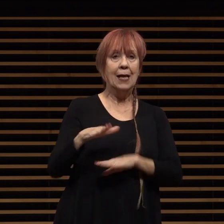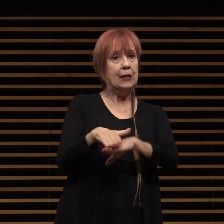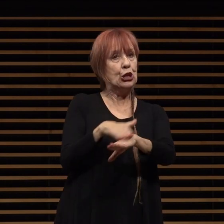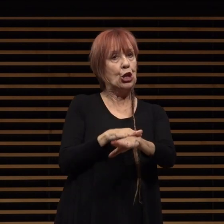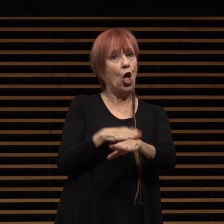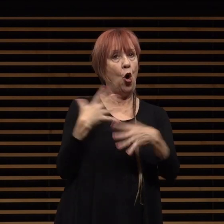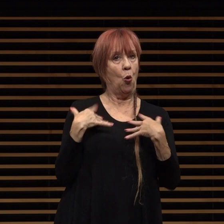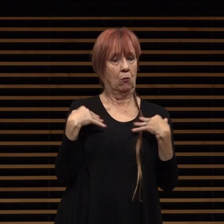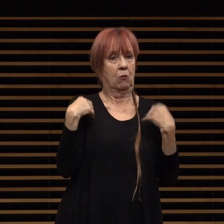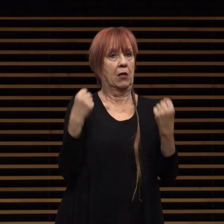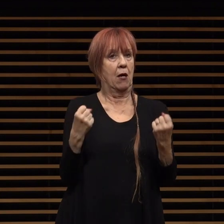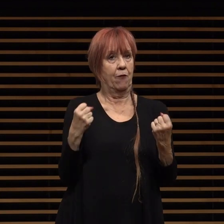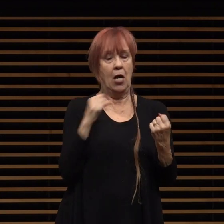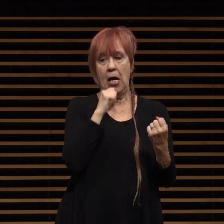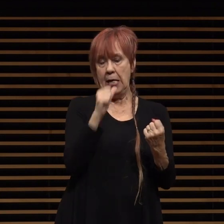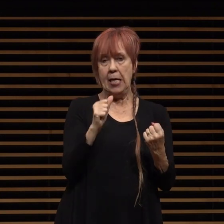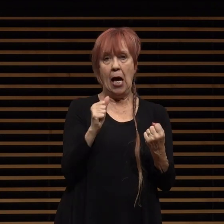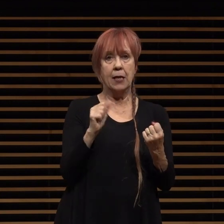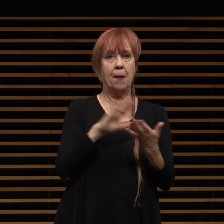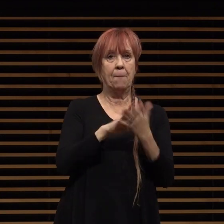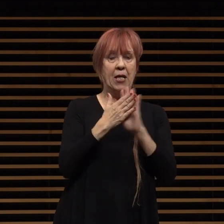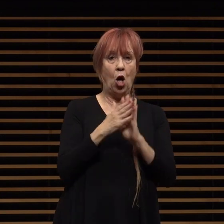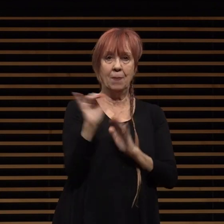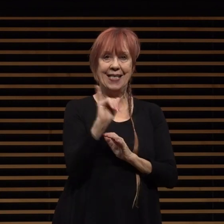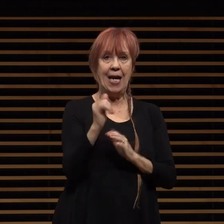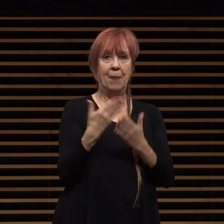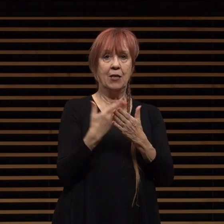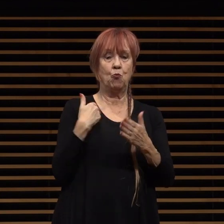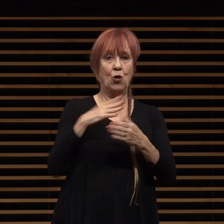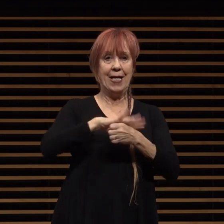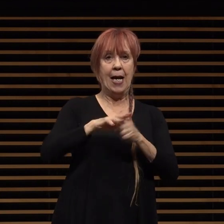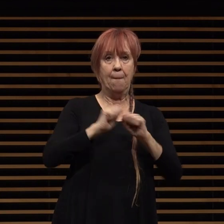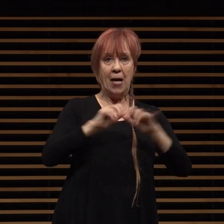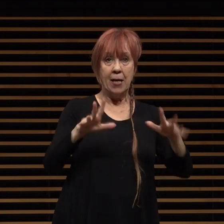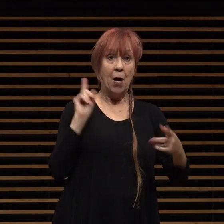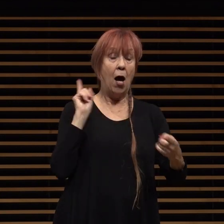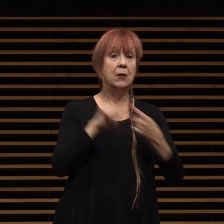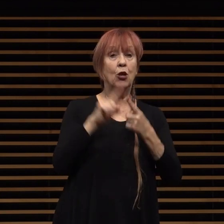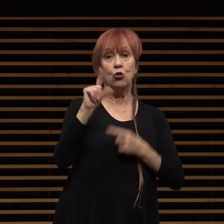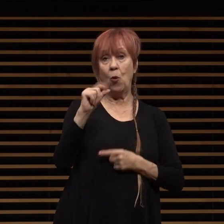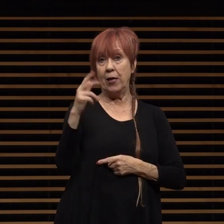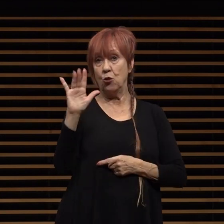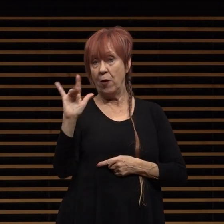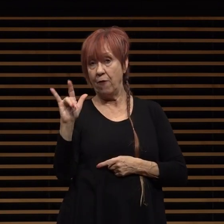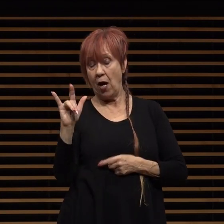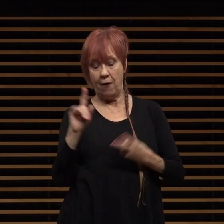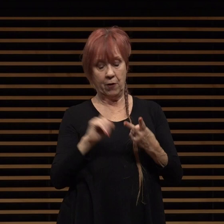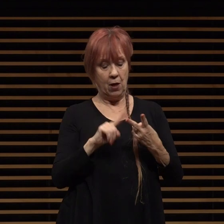return to pre-pandemic levels until